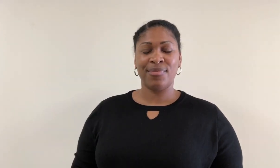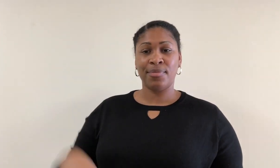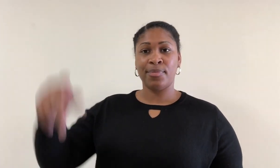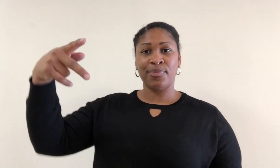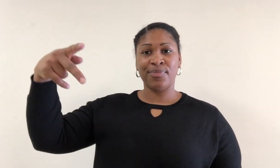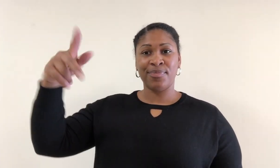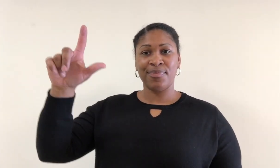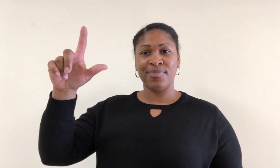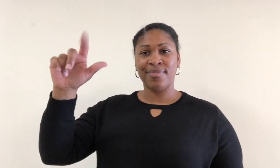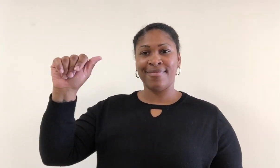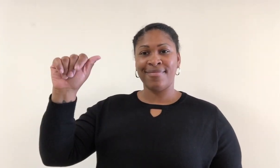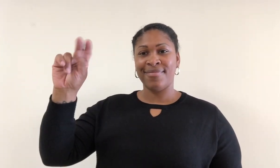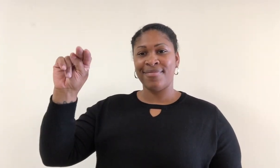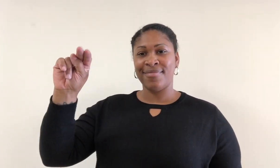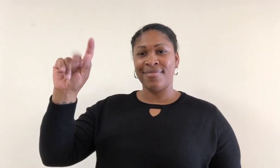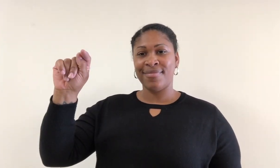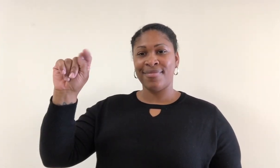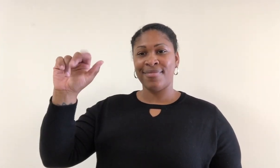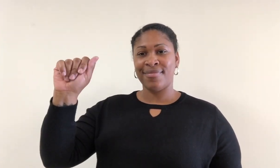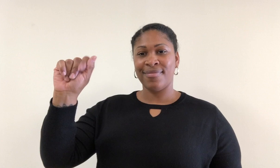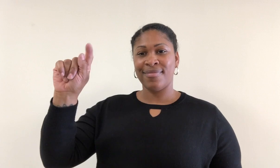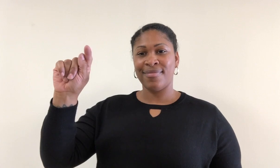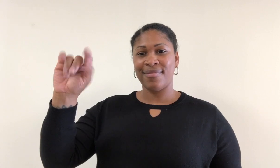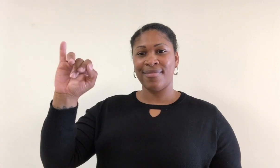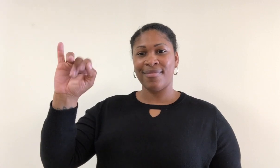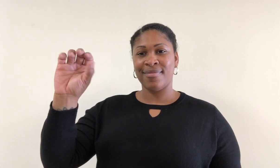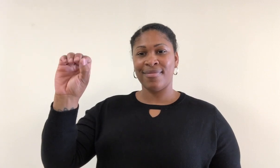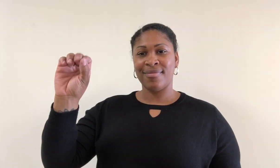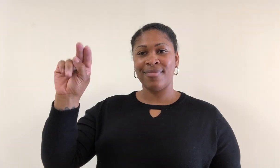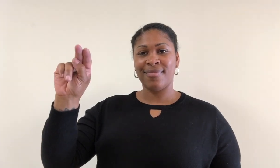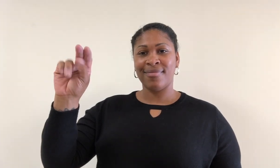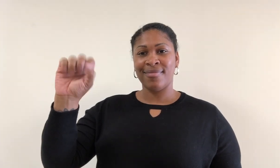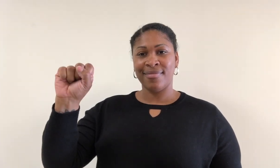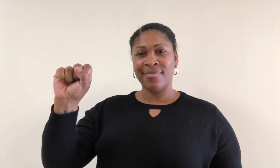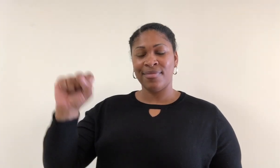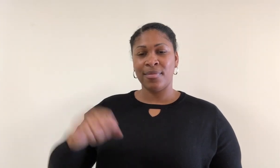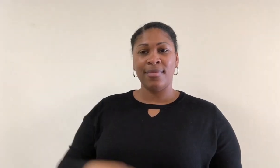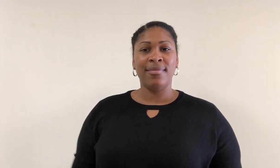Plantations